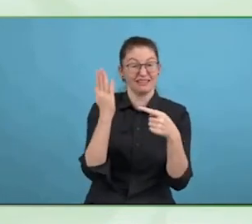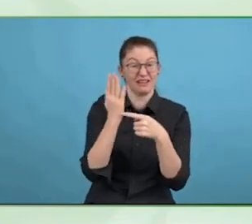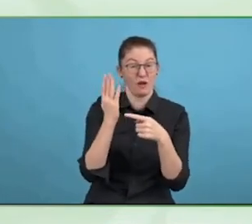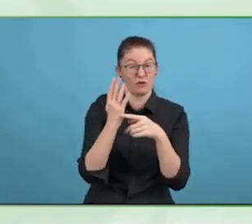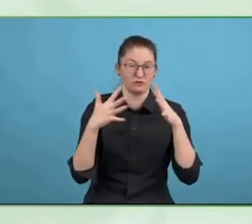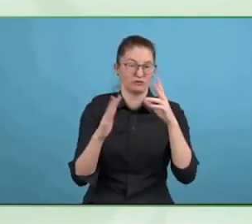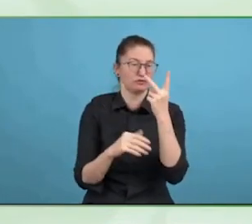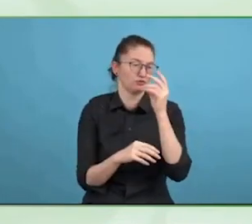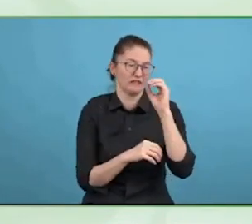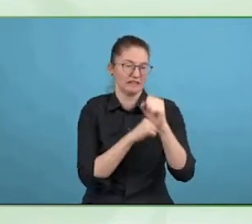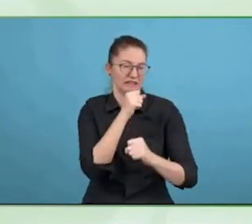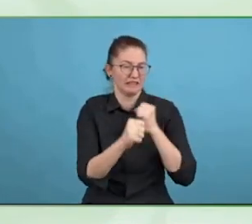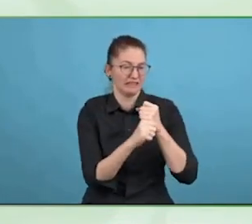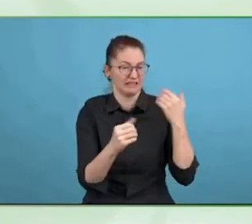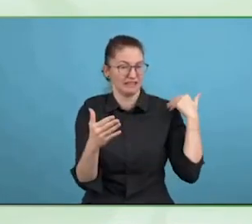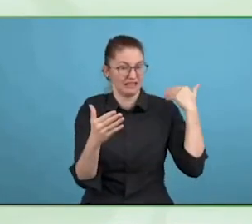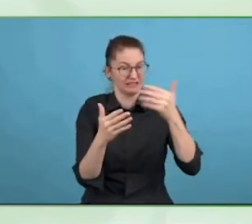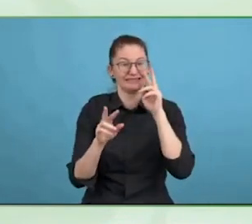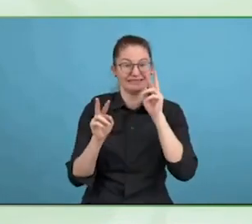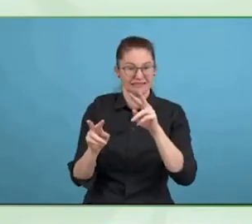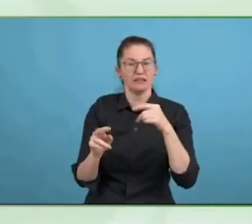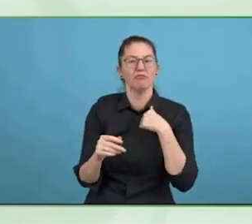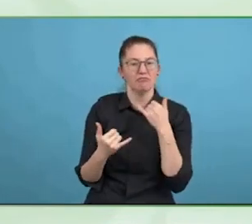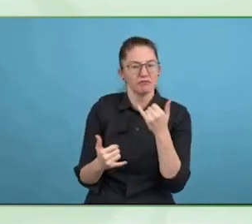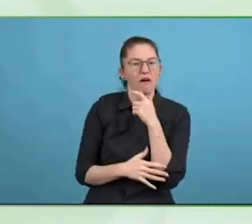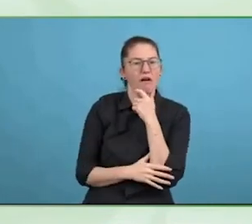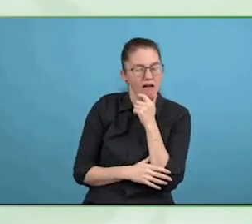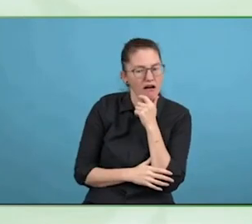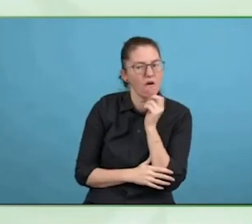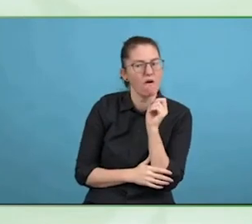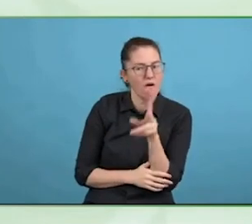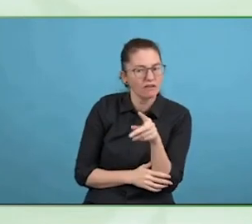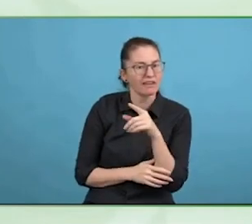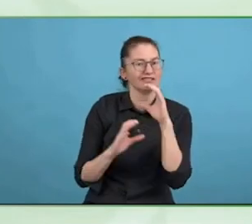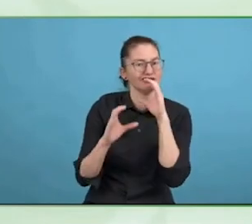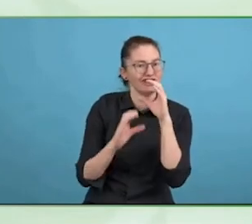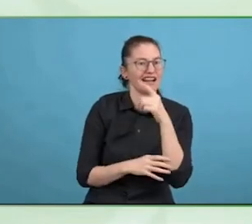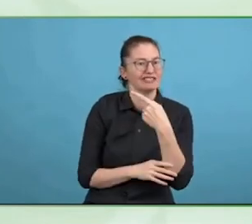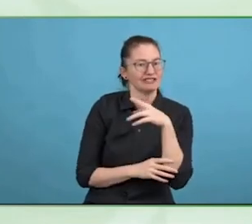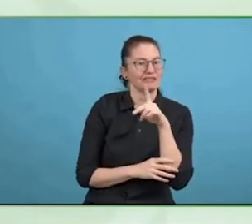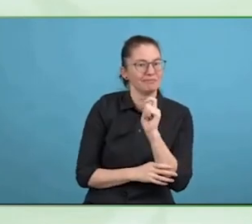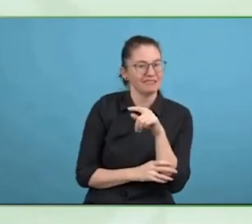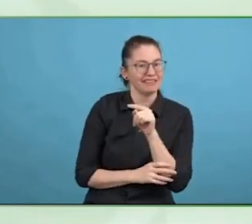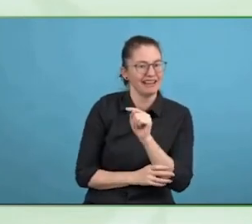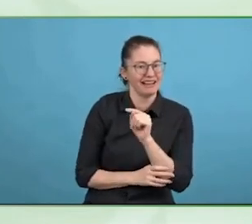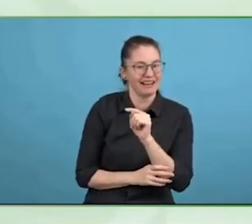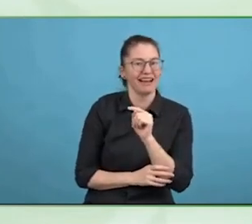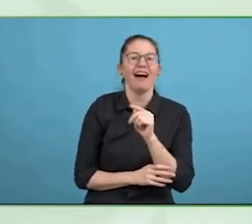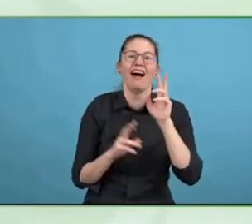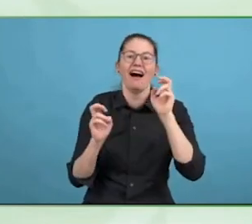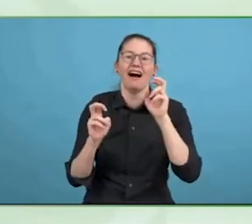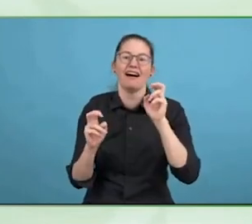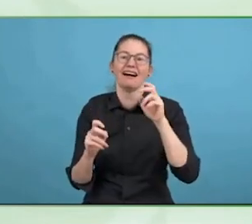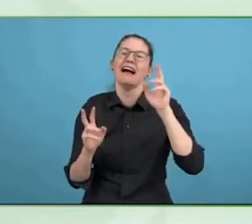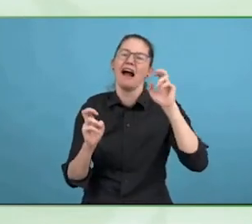technologies and also, you probably know recently, between Google and